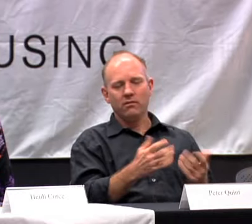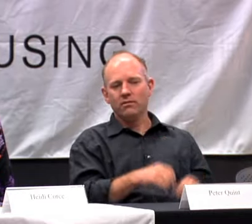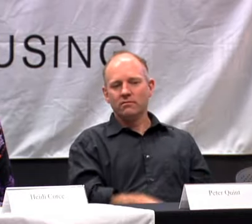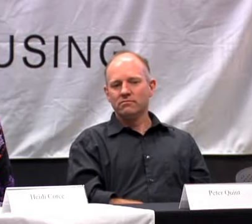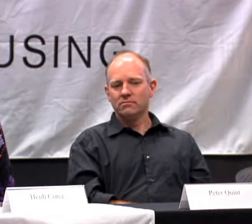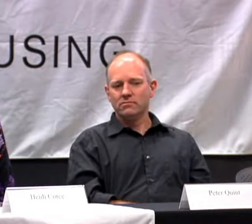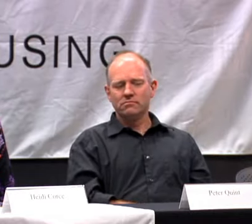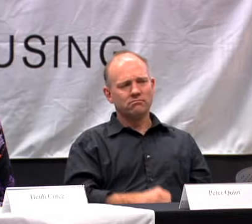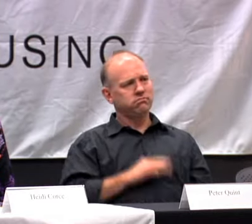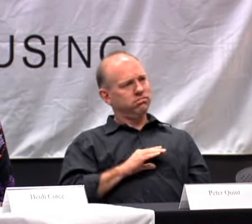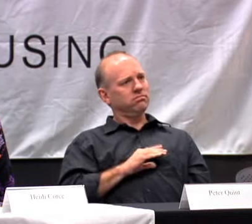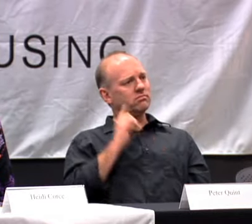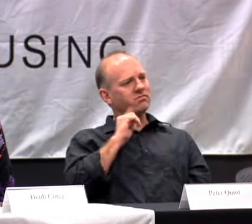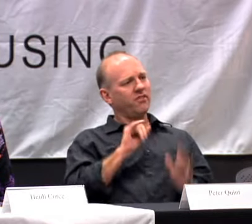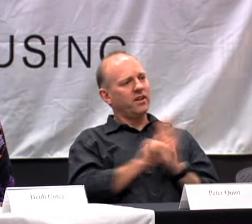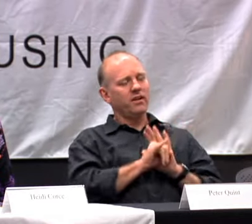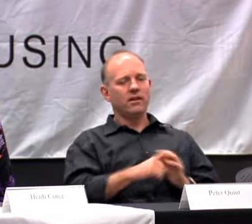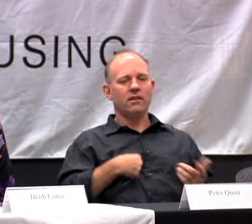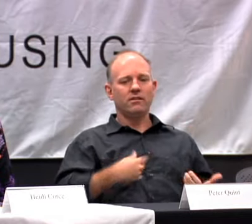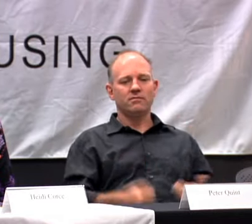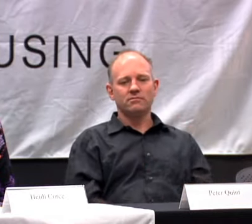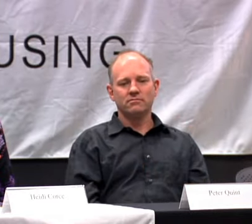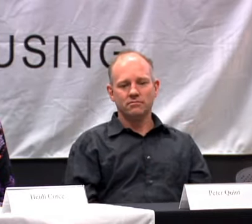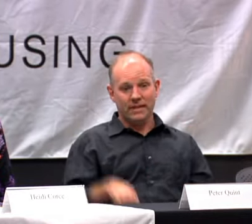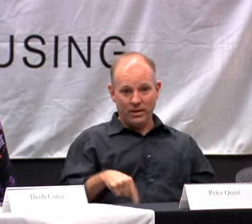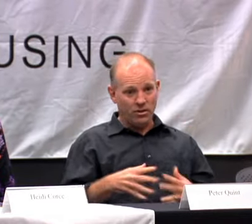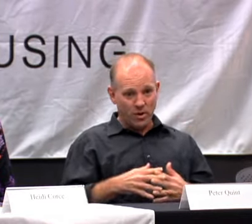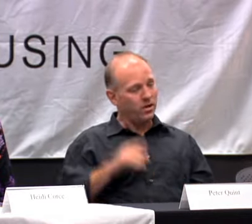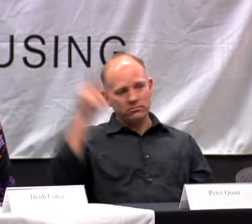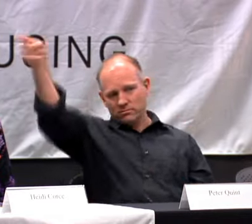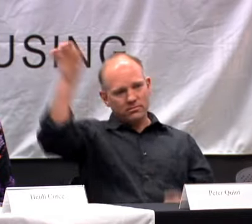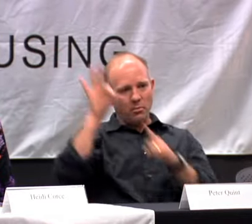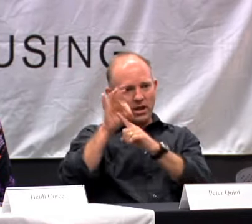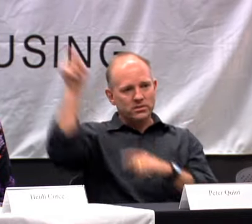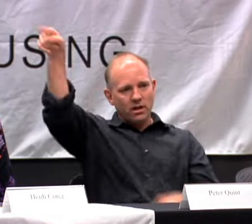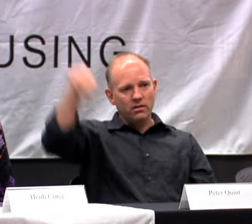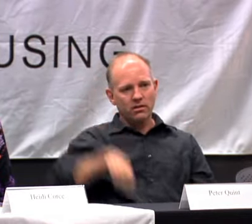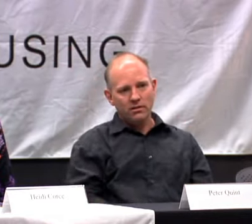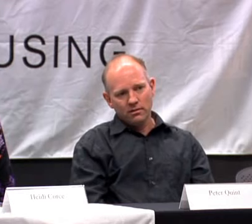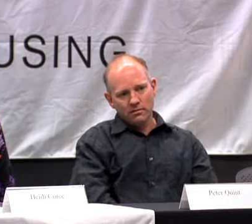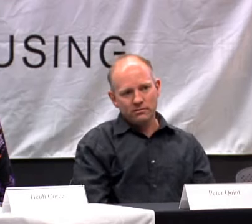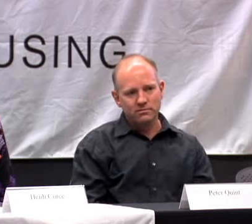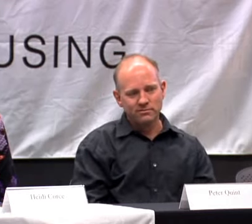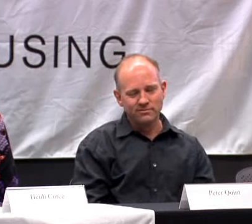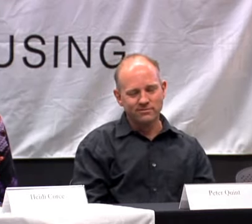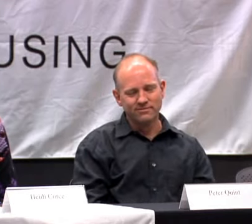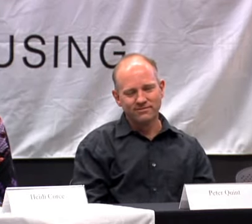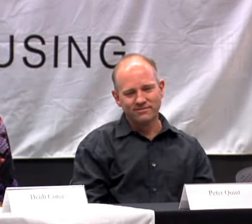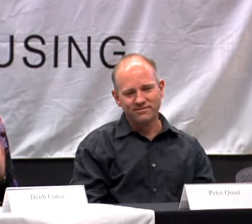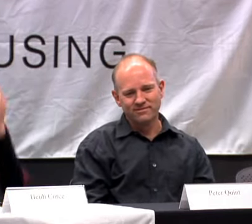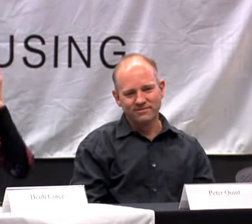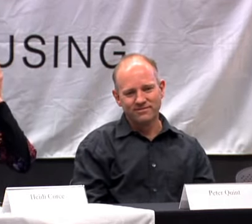AND I MET THEM; I GOT TO KNOW THEM. AND I REALLY FOUND A DEAF IDENTITY,